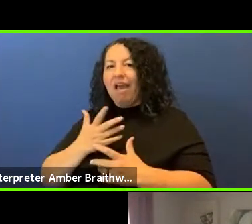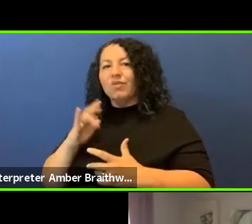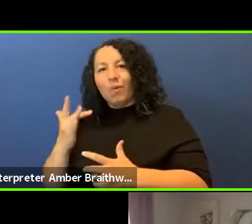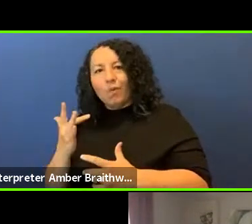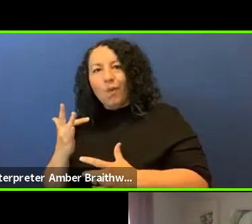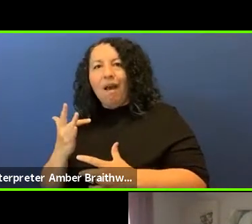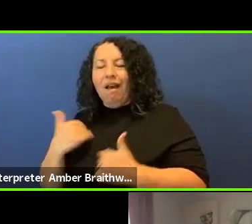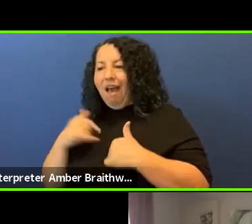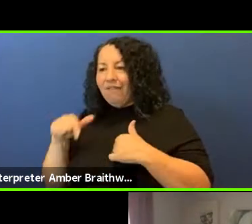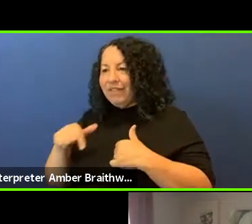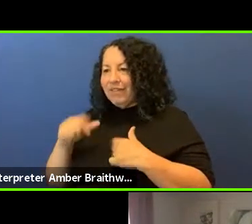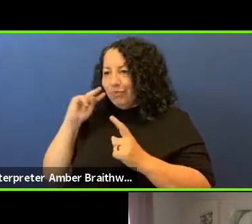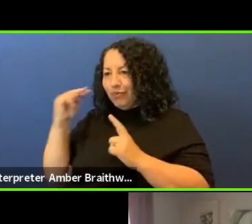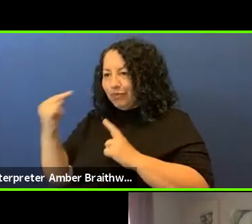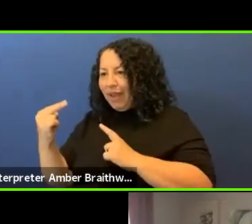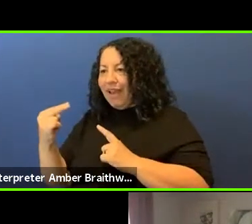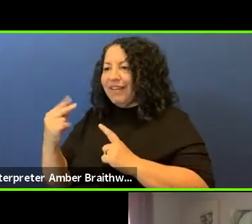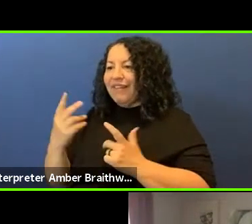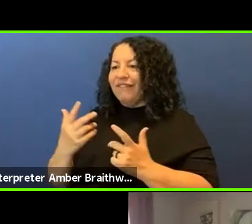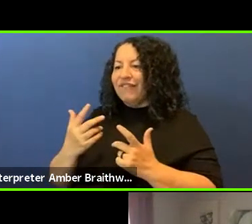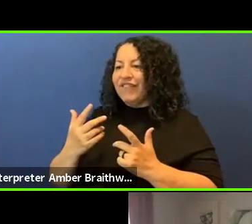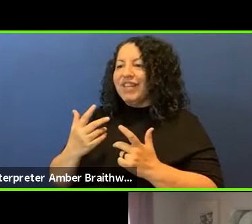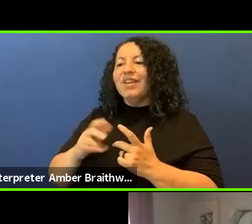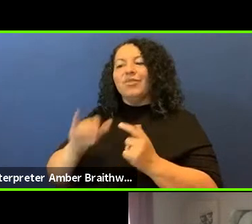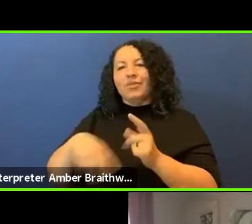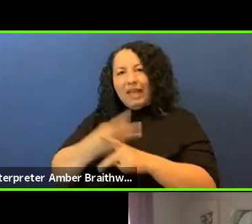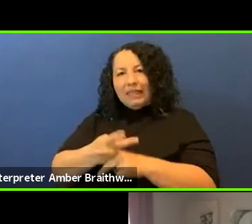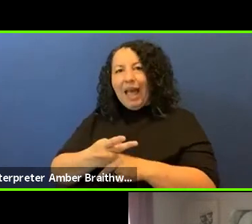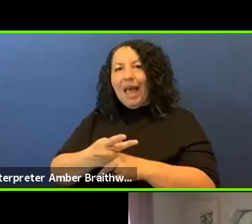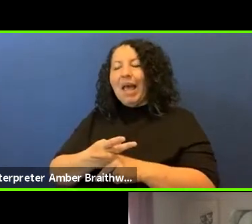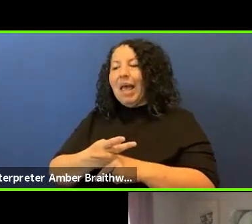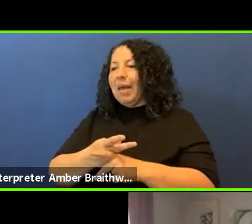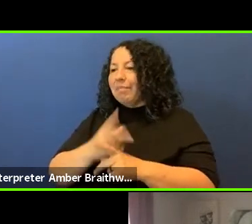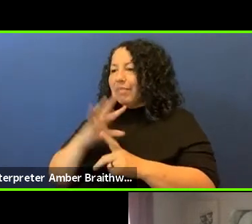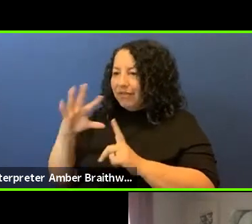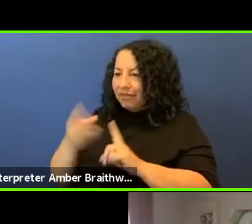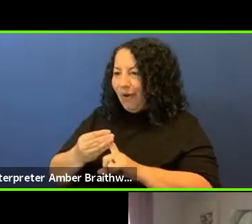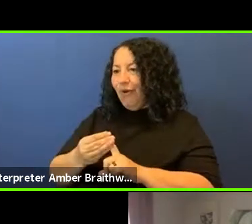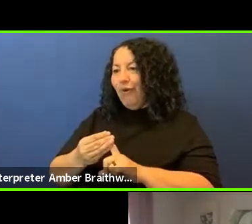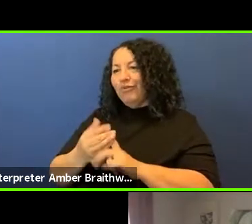so that kind of cultural thing so